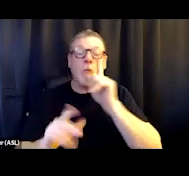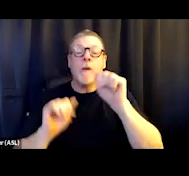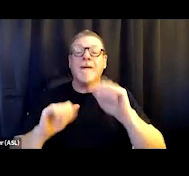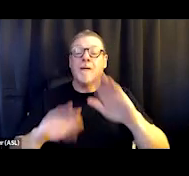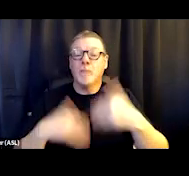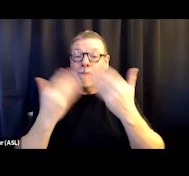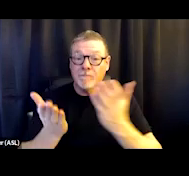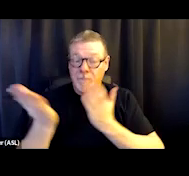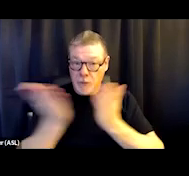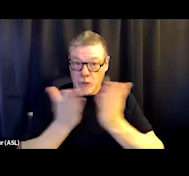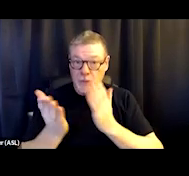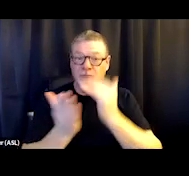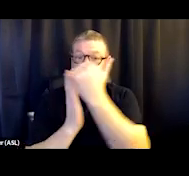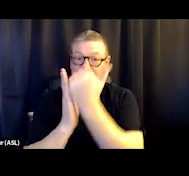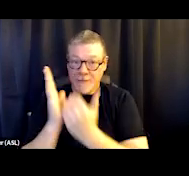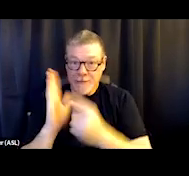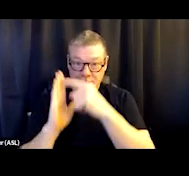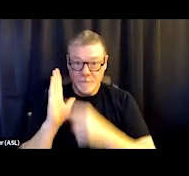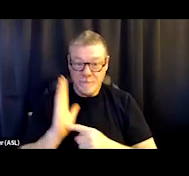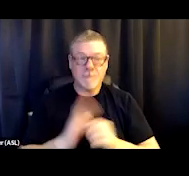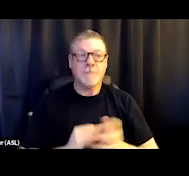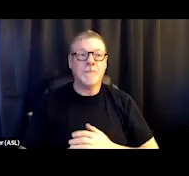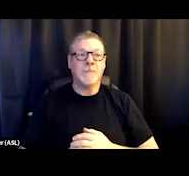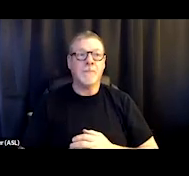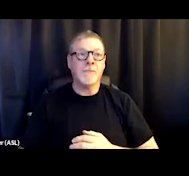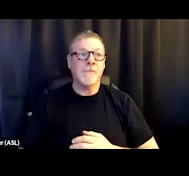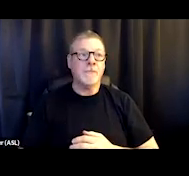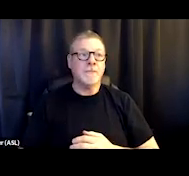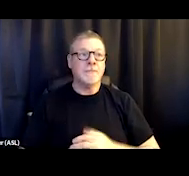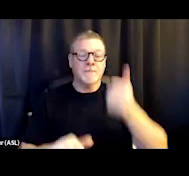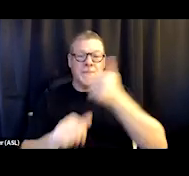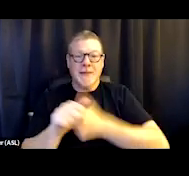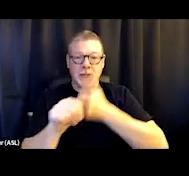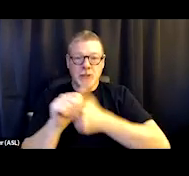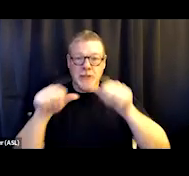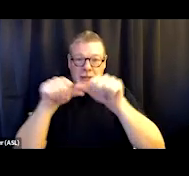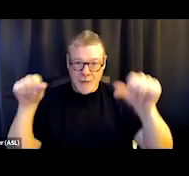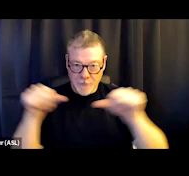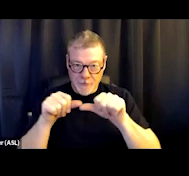that are listed in each of their corners. And one of the things